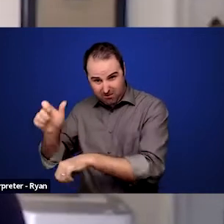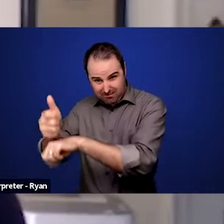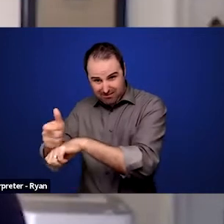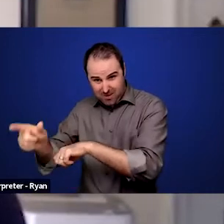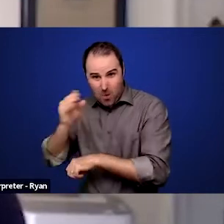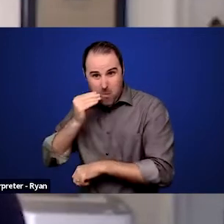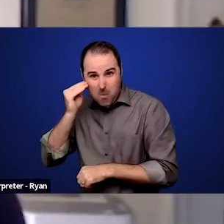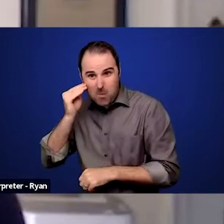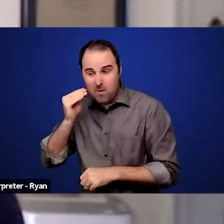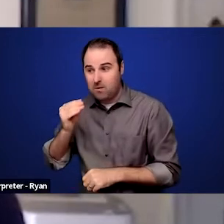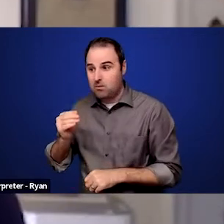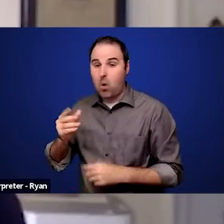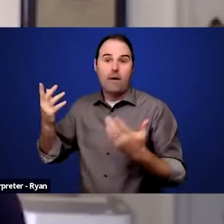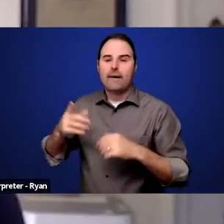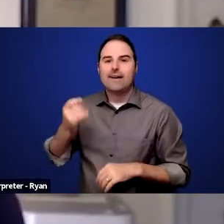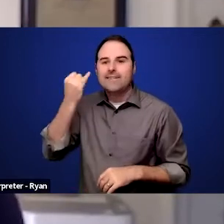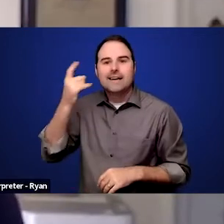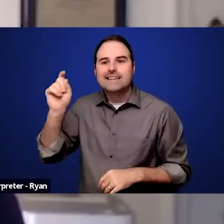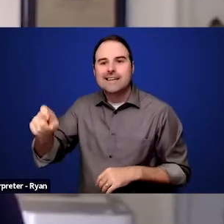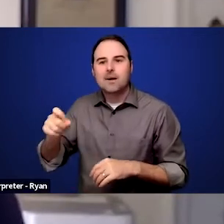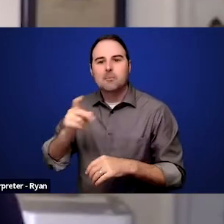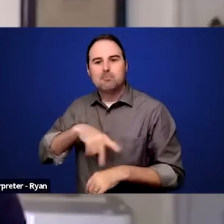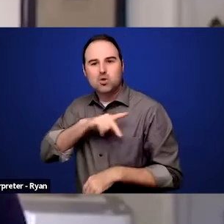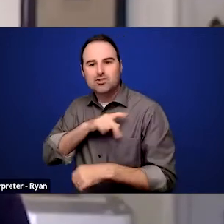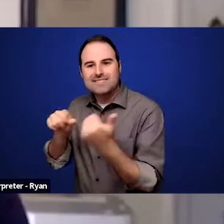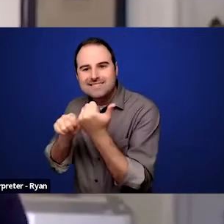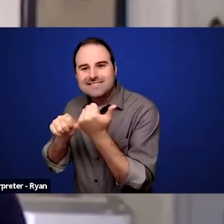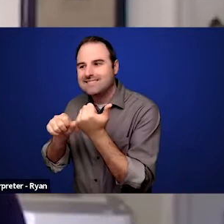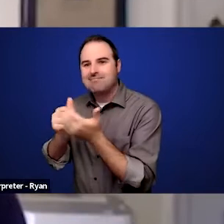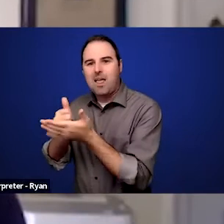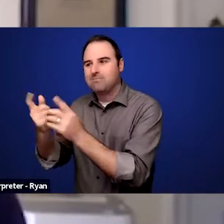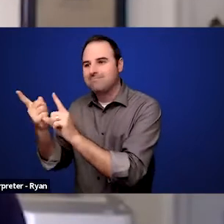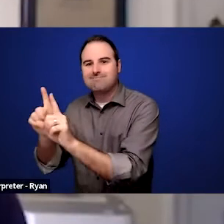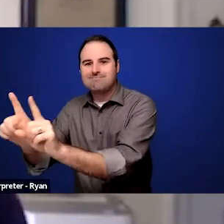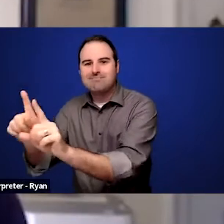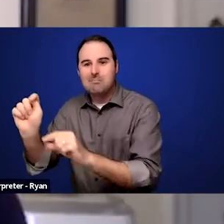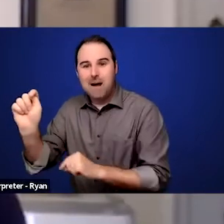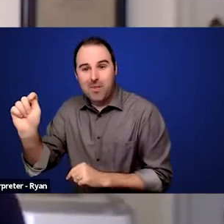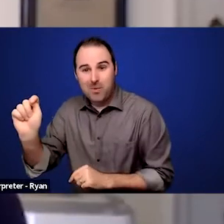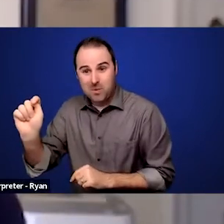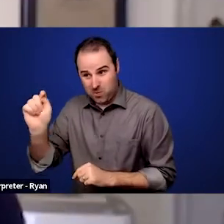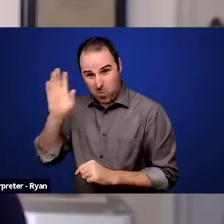go to the bathroom or do other things during the working period, will you allow people to go into people's homes?